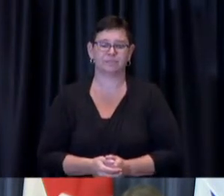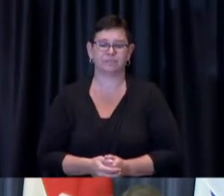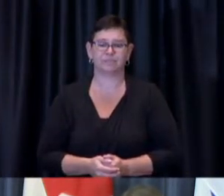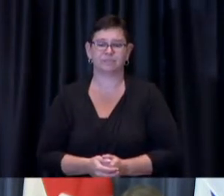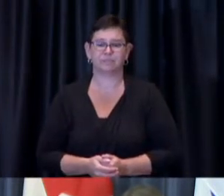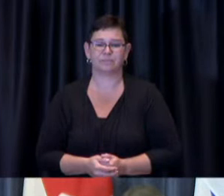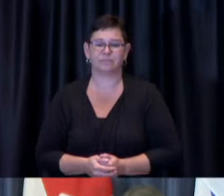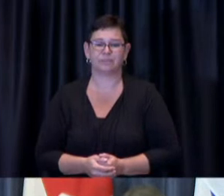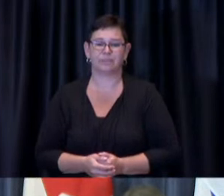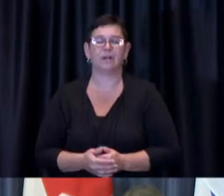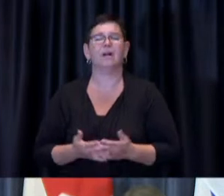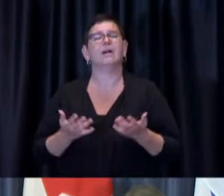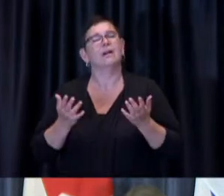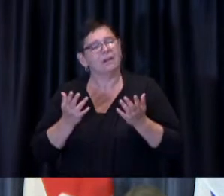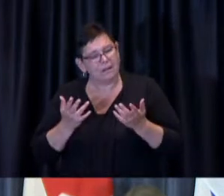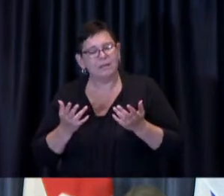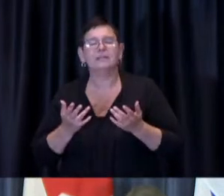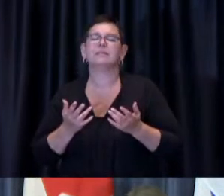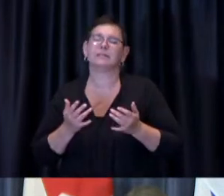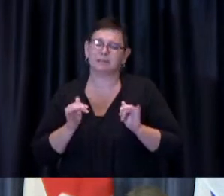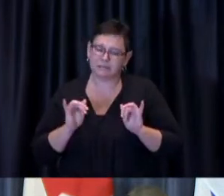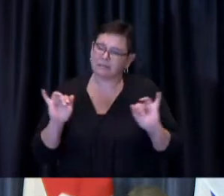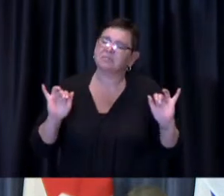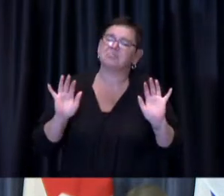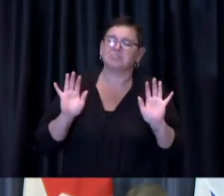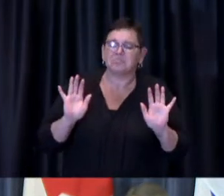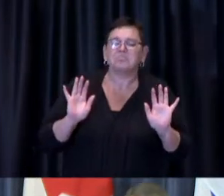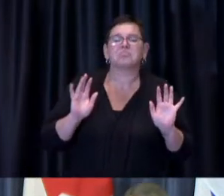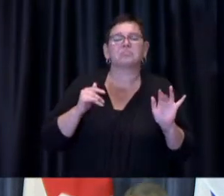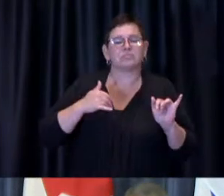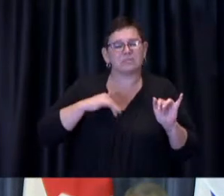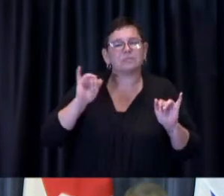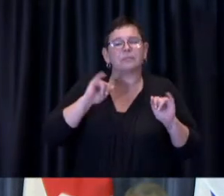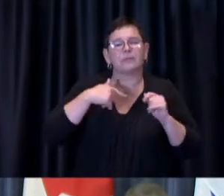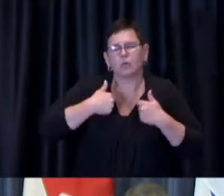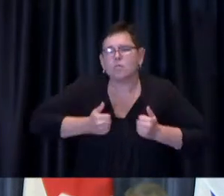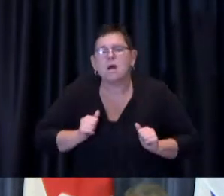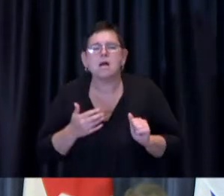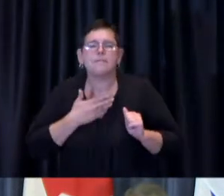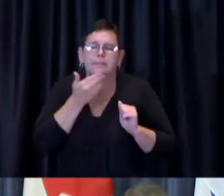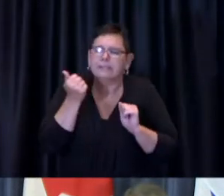through the use of community ambassadors and door-to-door you know communications exactly